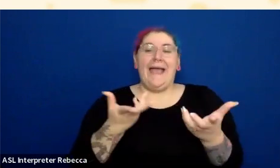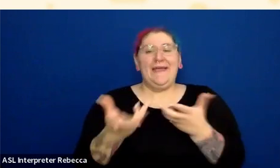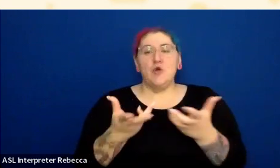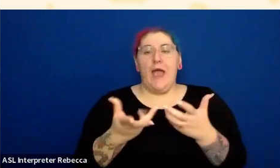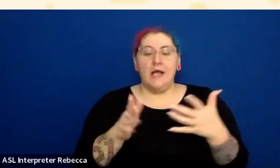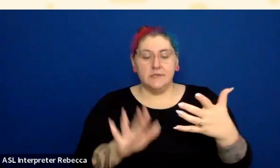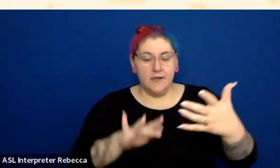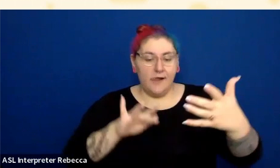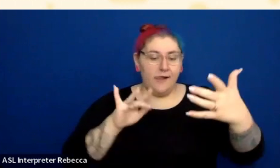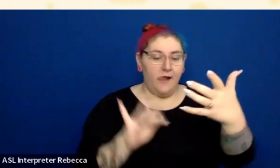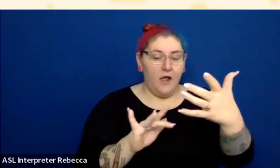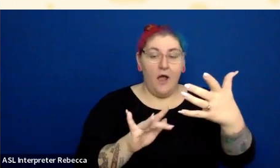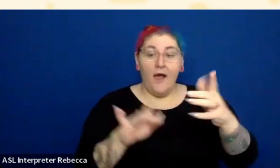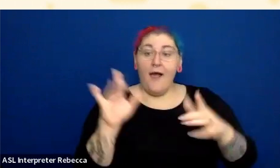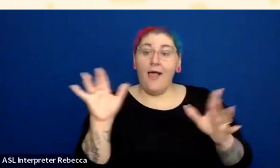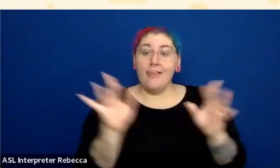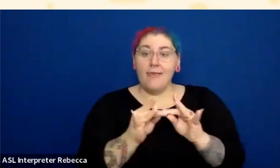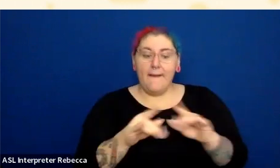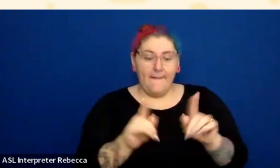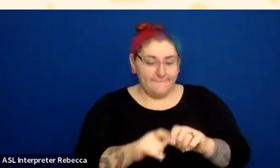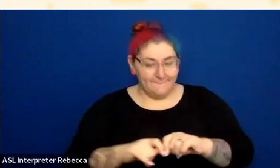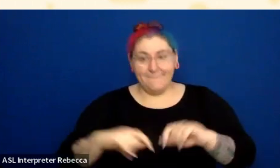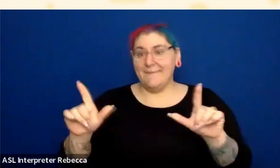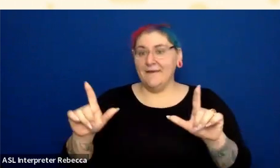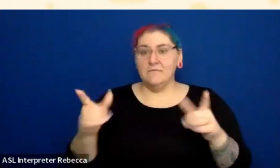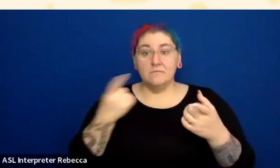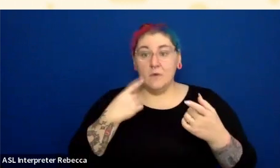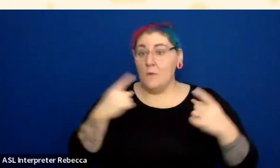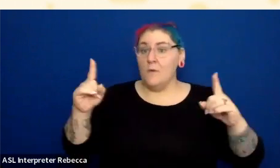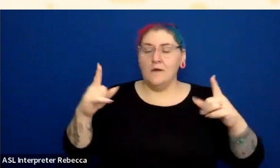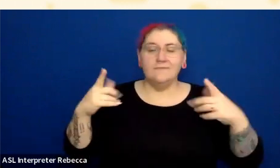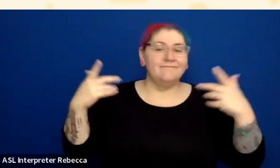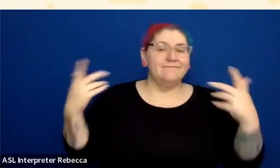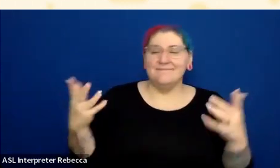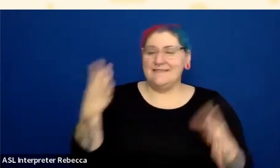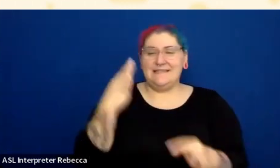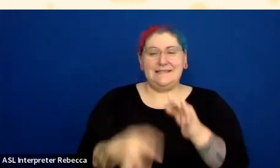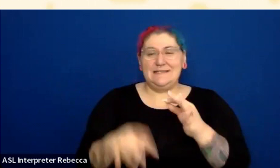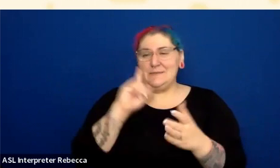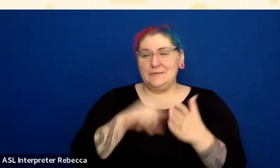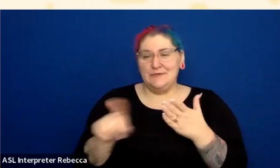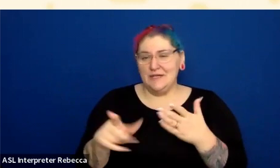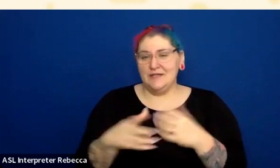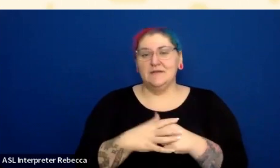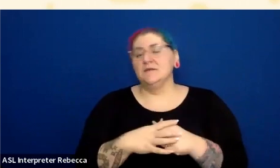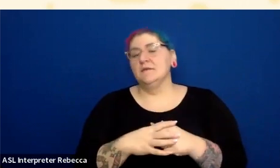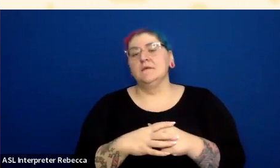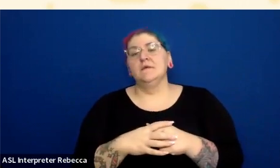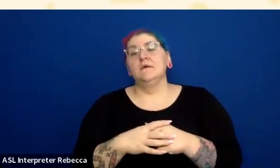does it... You don't have as many sites with this anymore, but if it has, like... Sorry, transitioning to the links.